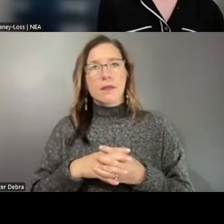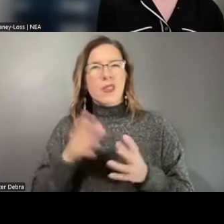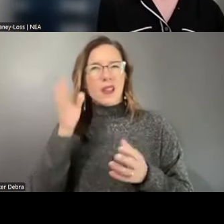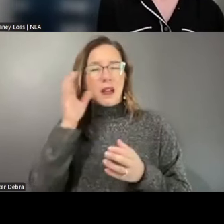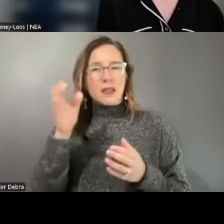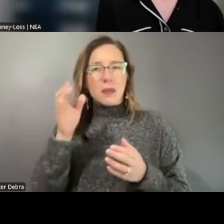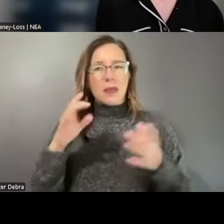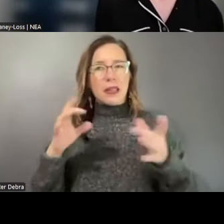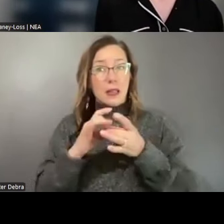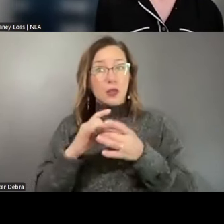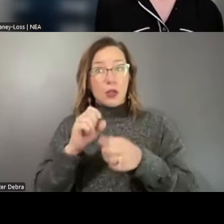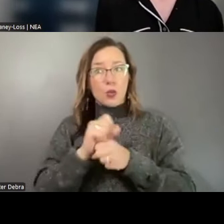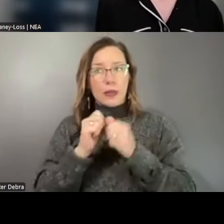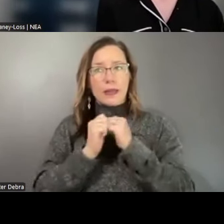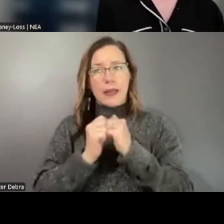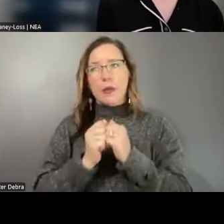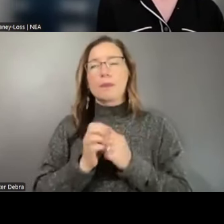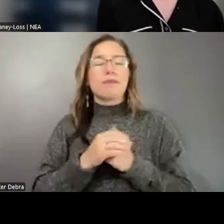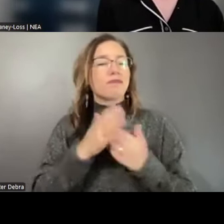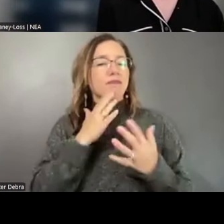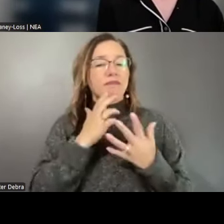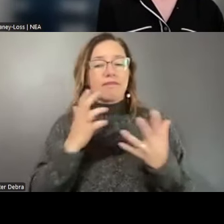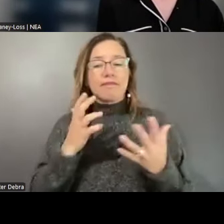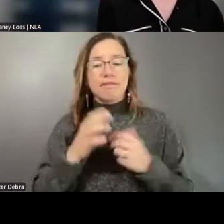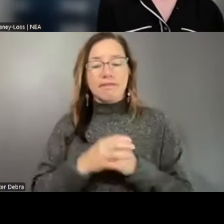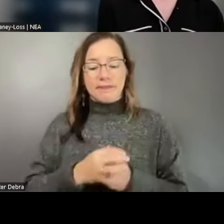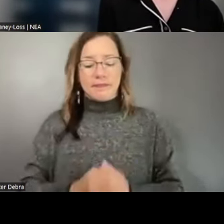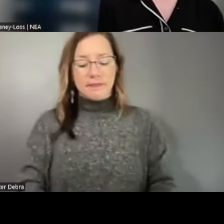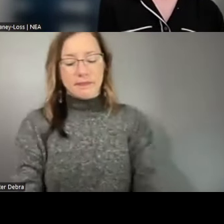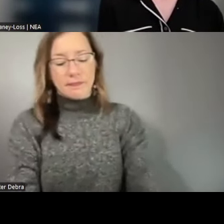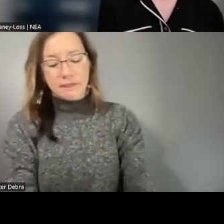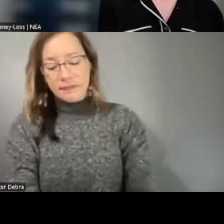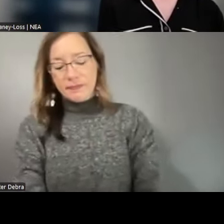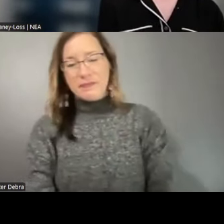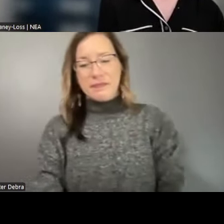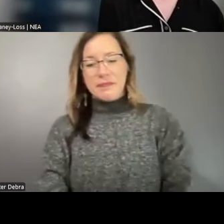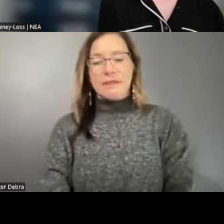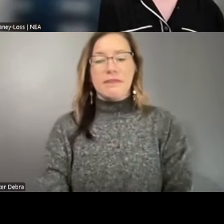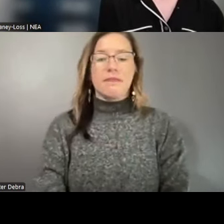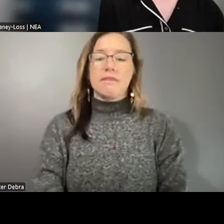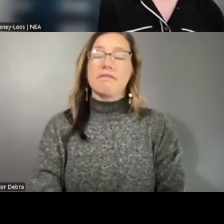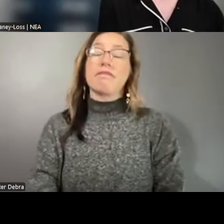together. - Thank you so much. Thank you both. Last question for Patricia and Dennis. How can